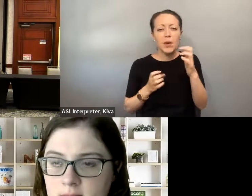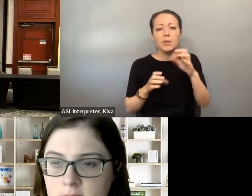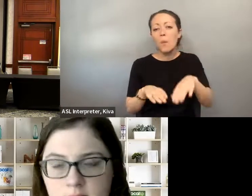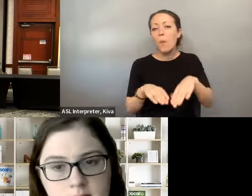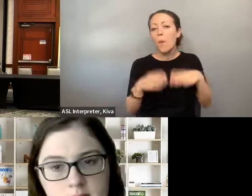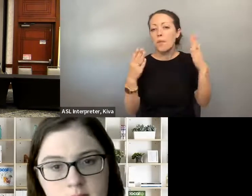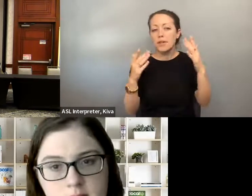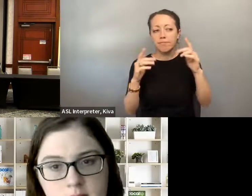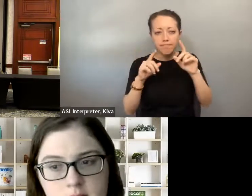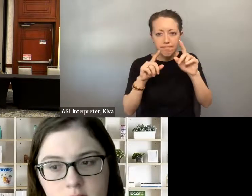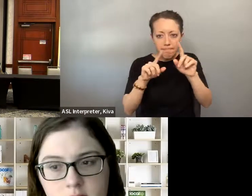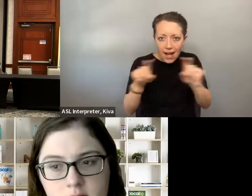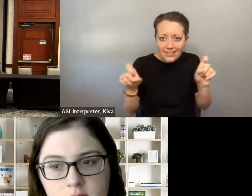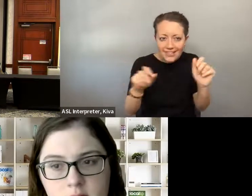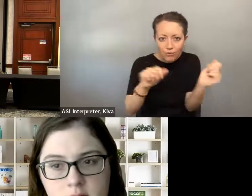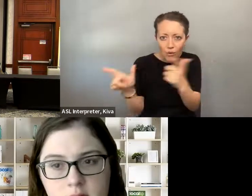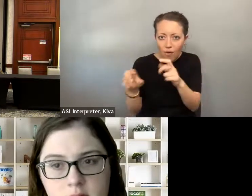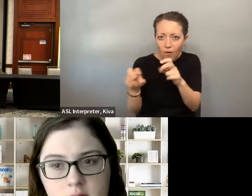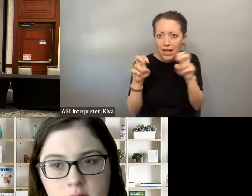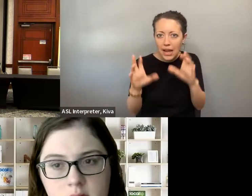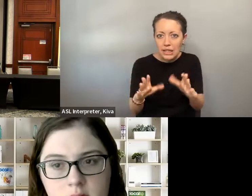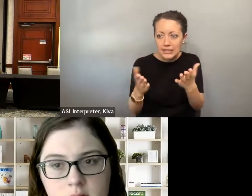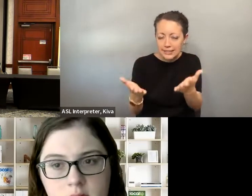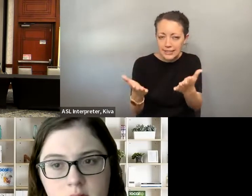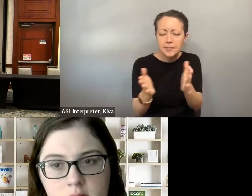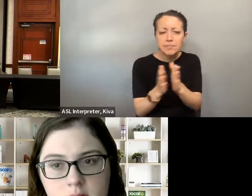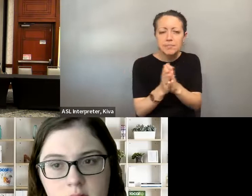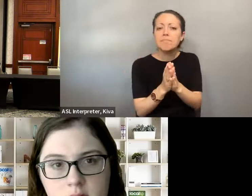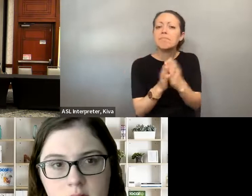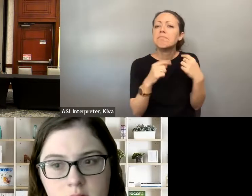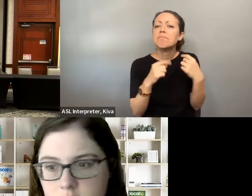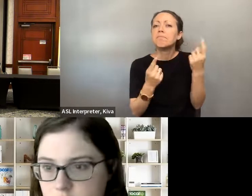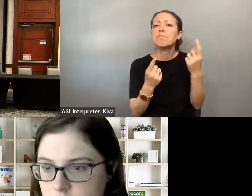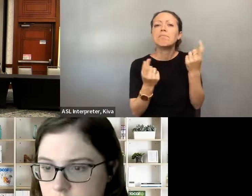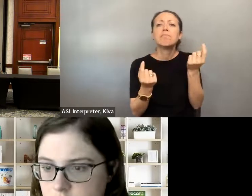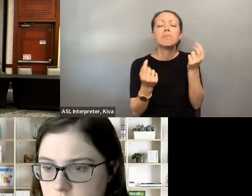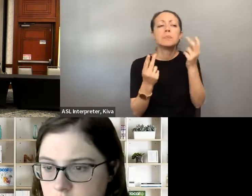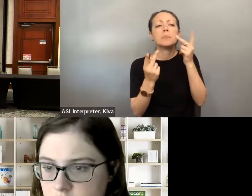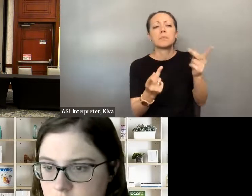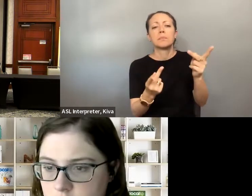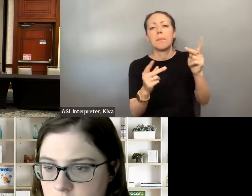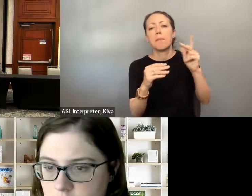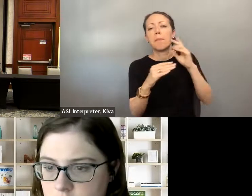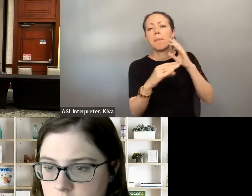Now I would like to open up. Yes, question for all of our panelists. » Now I